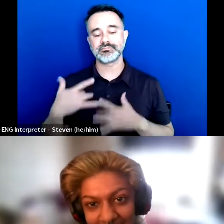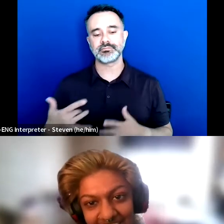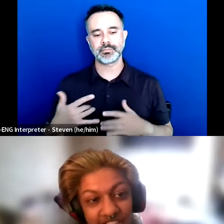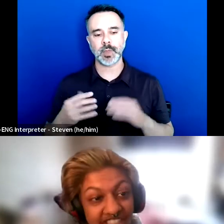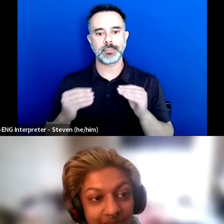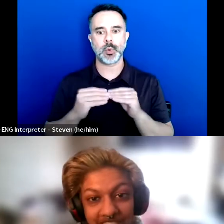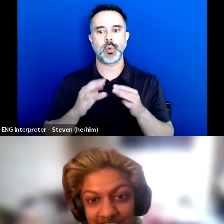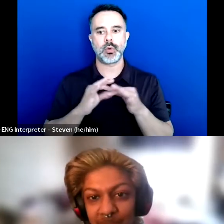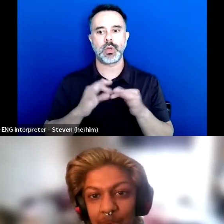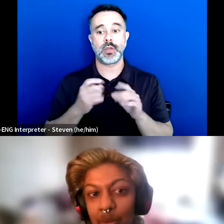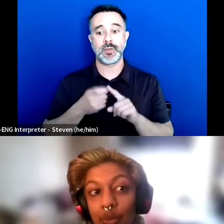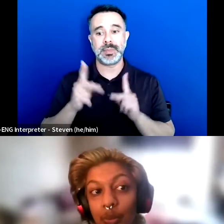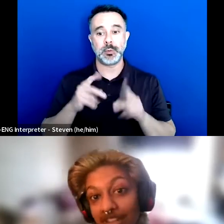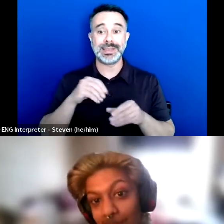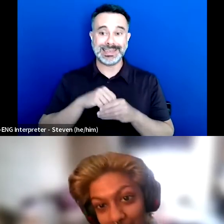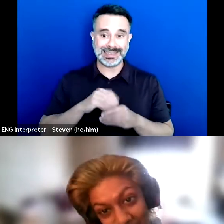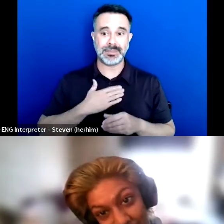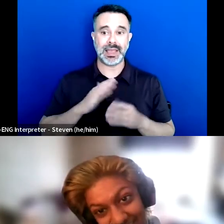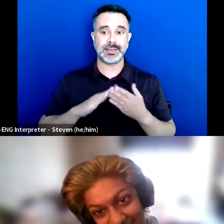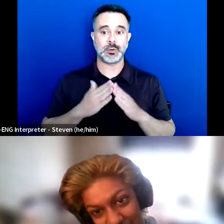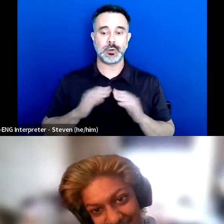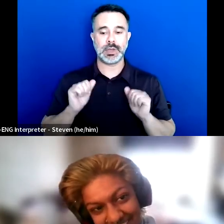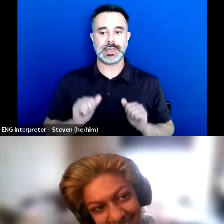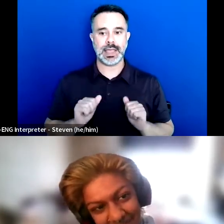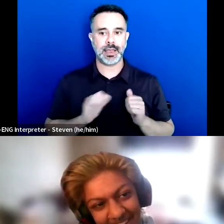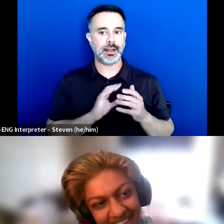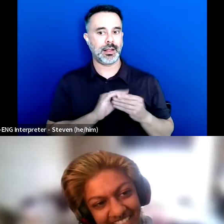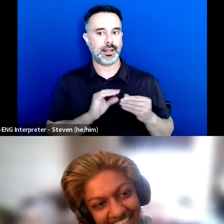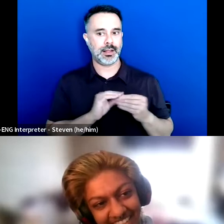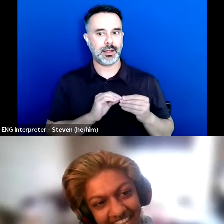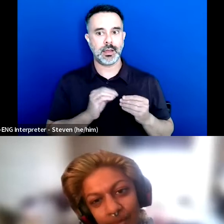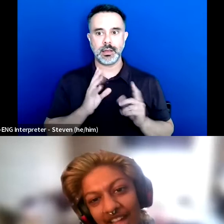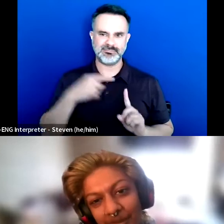who can actually speak to what about my work inspires them and not just wow,